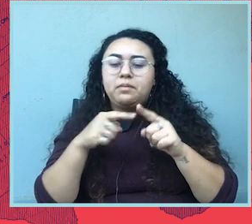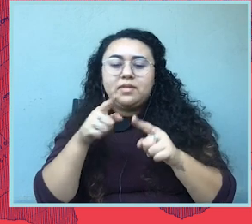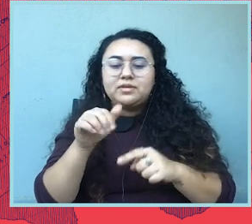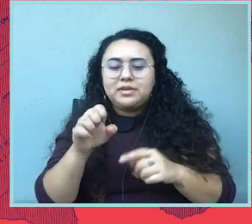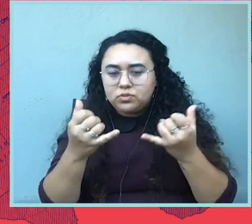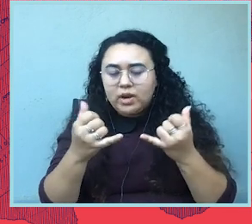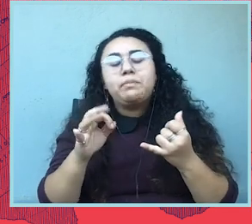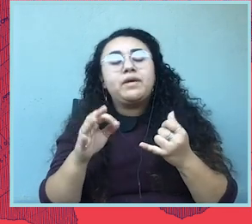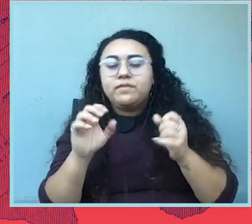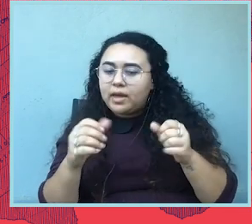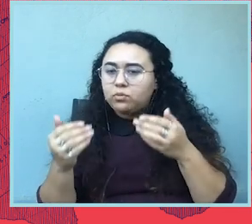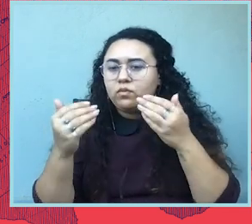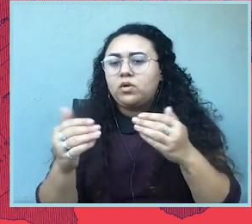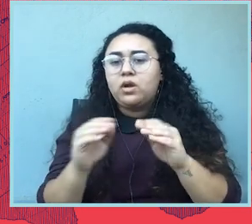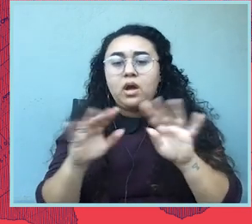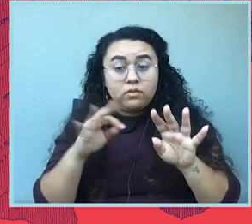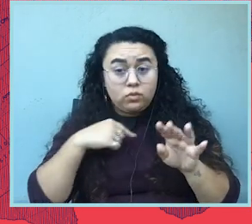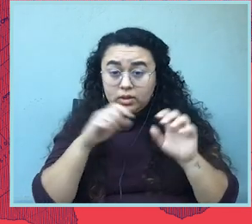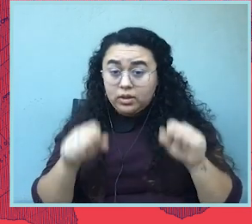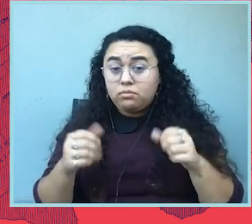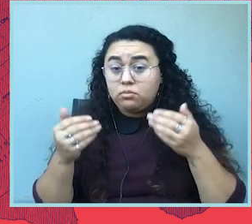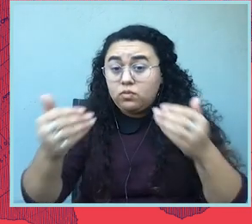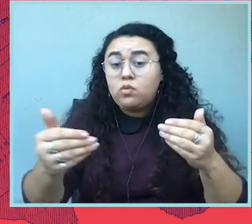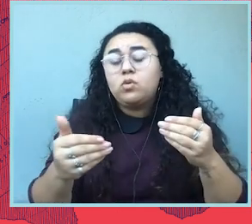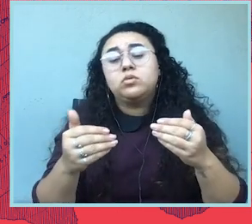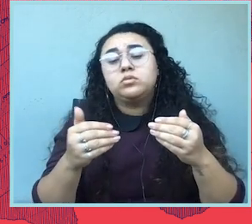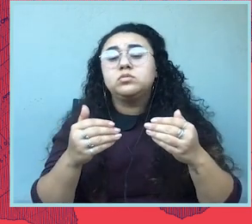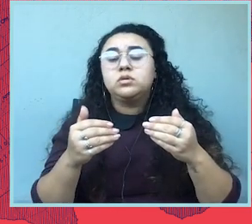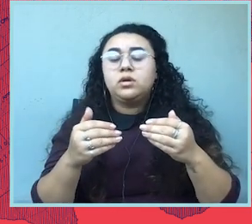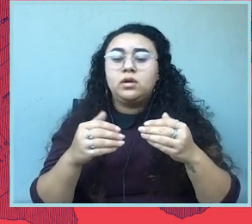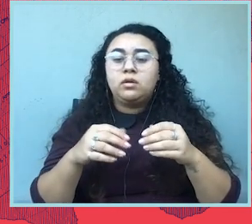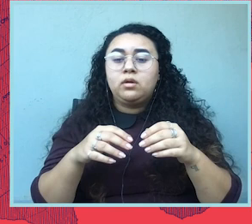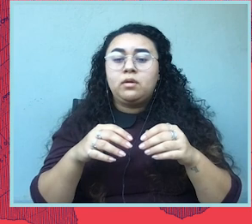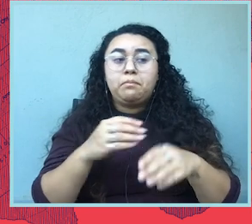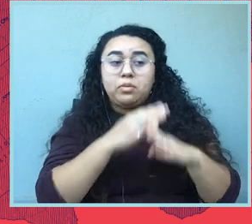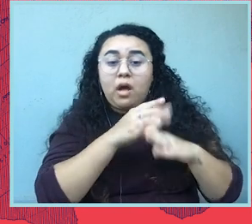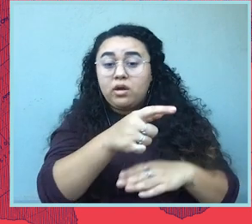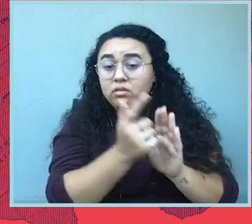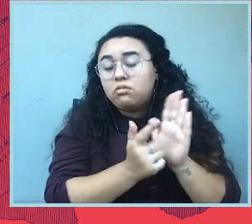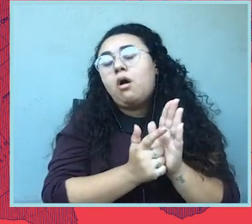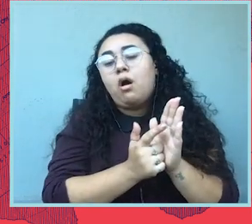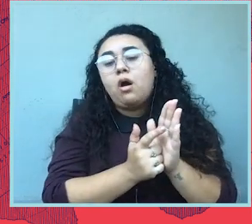Obviously, whether we can move forward and get injunctive relief, blocking the law, means